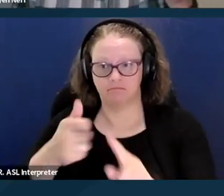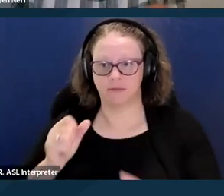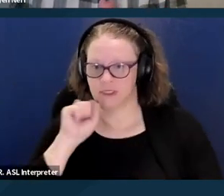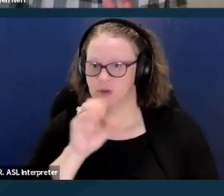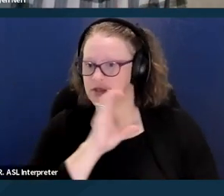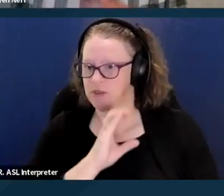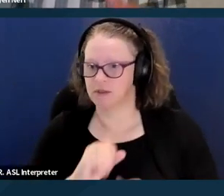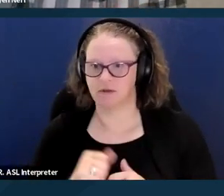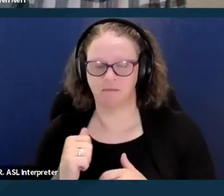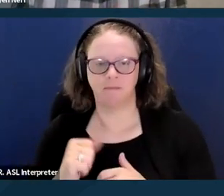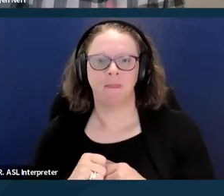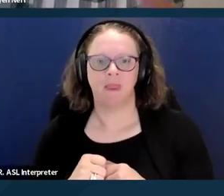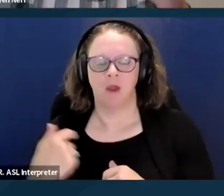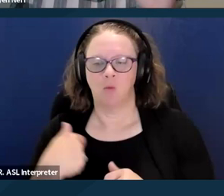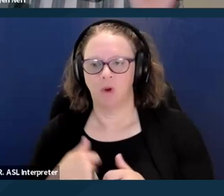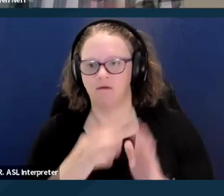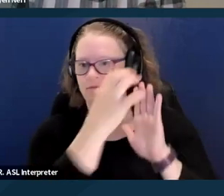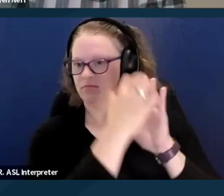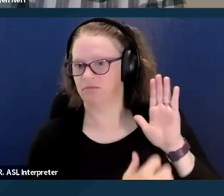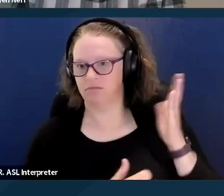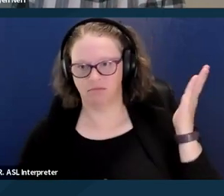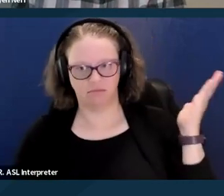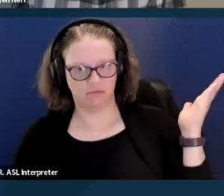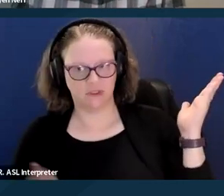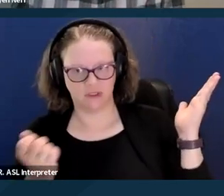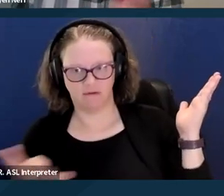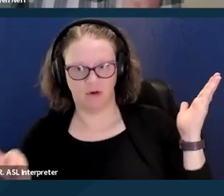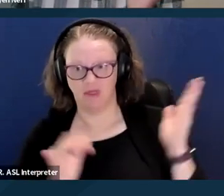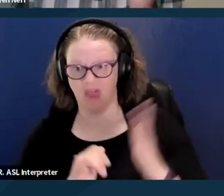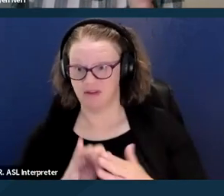There's some listed here, and this isn't an exhaustive list,